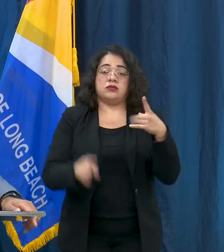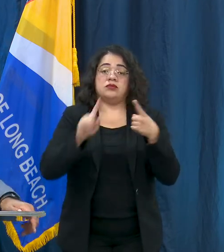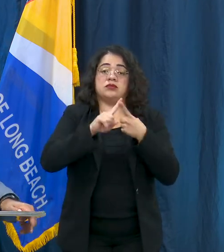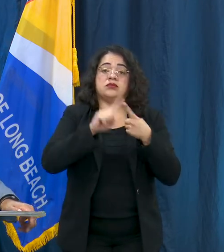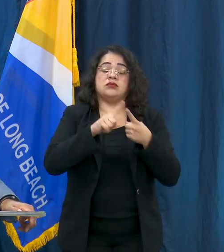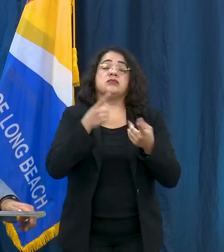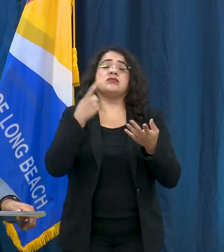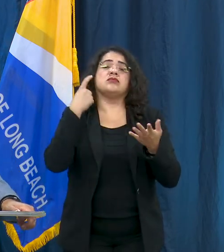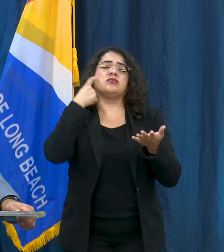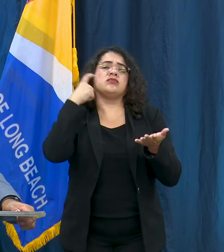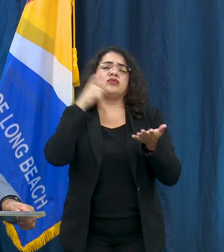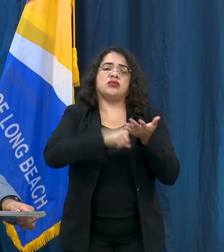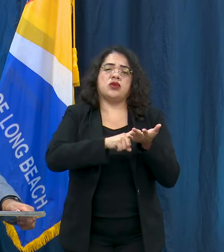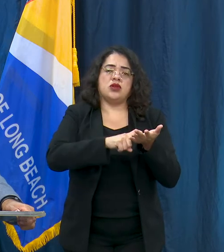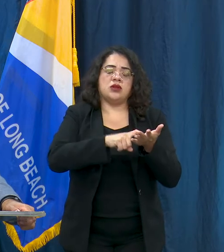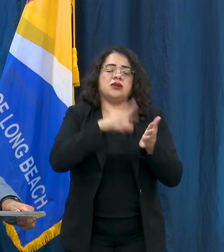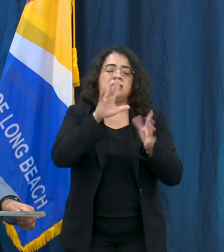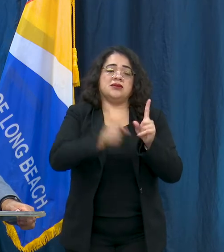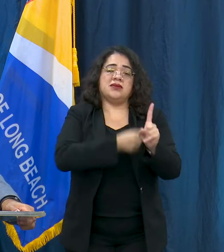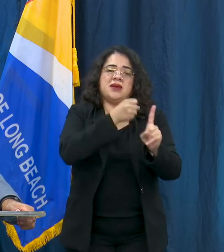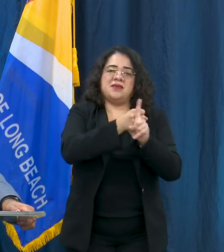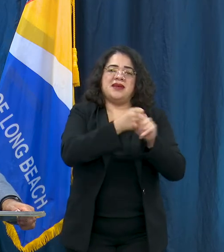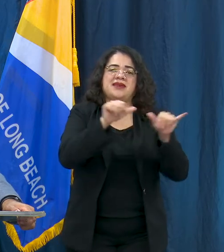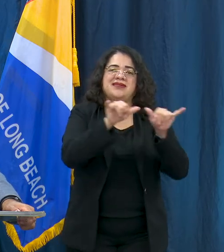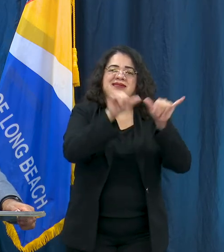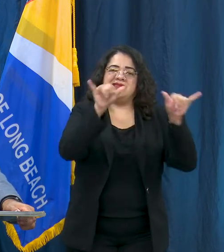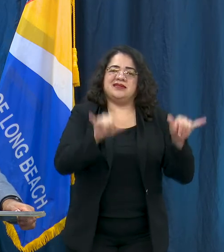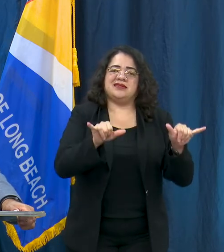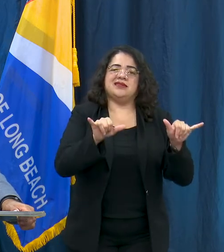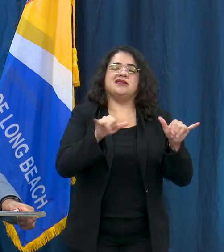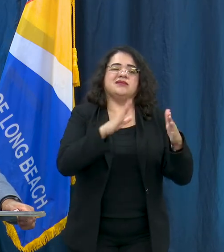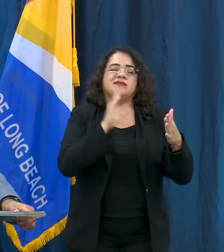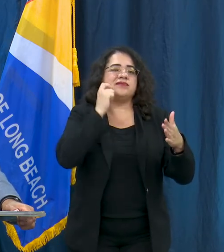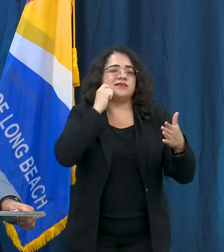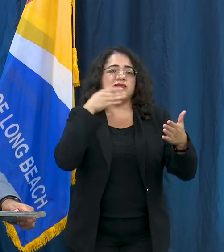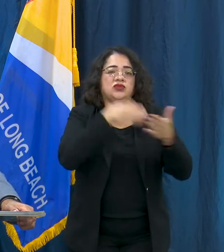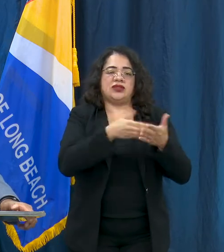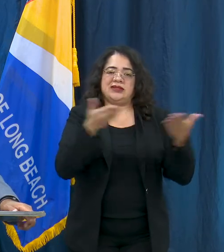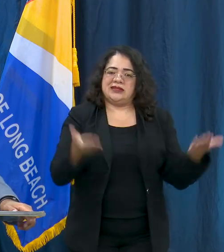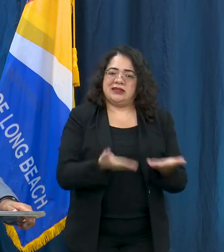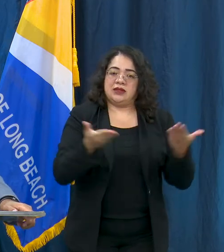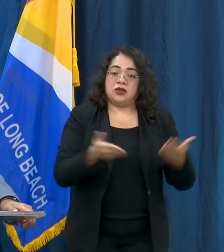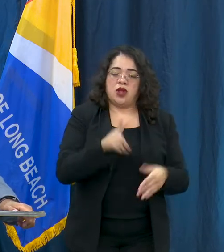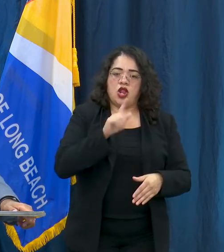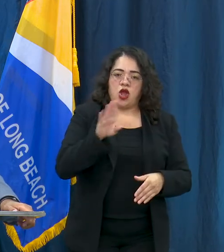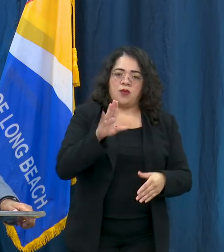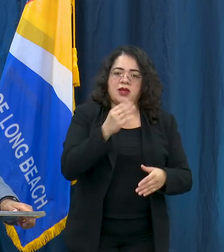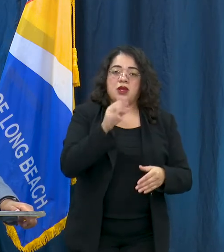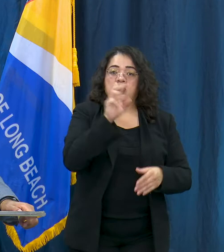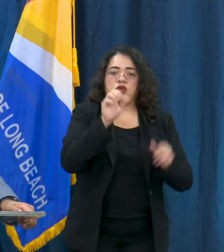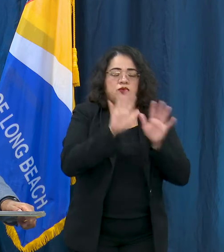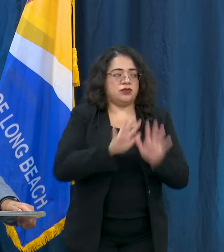and long-standing impacts of systemic racism here in Long Beach and in our country. We have done that we continue to do so.